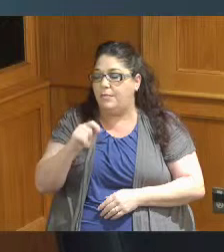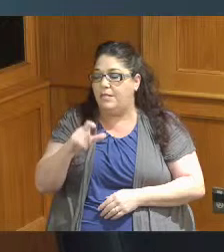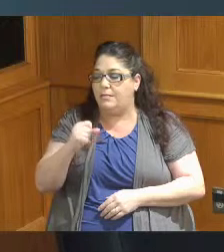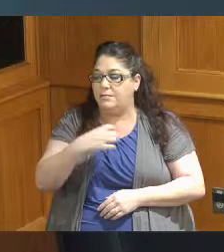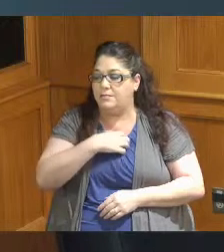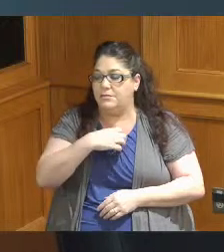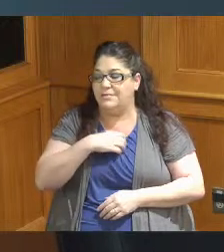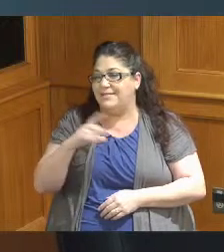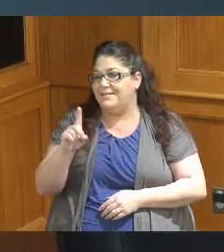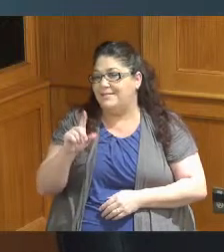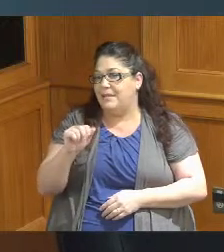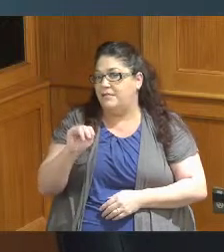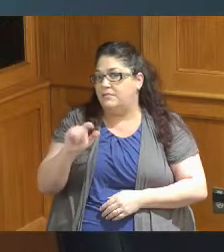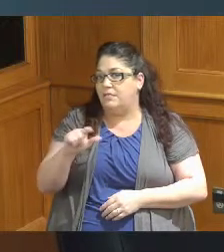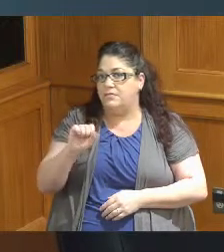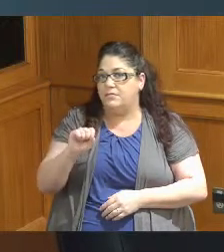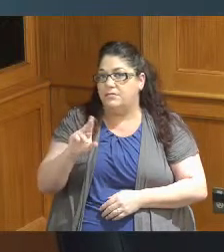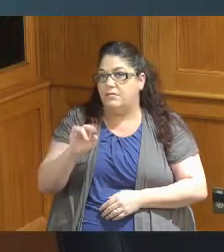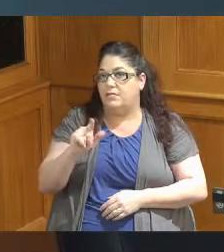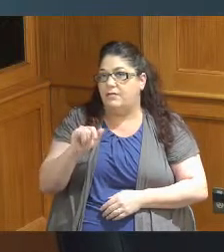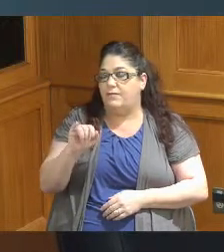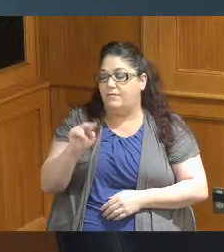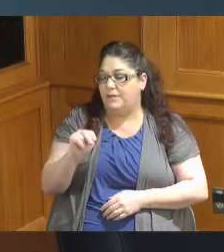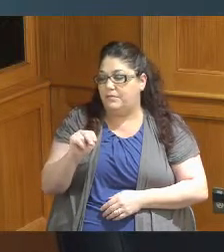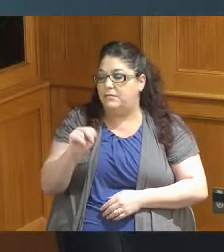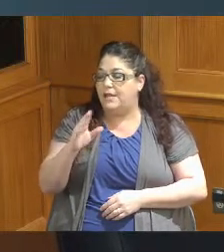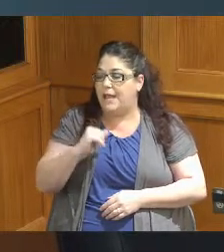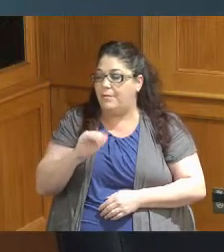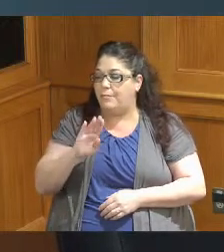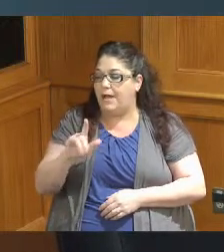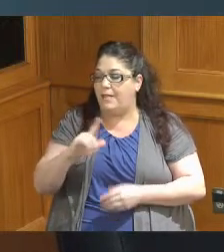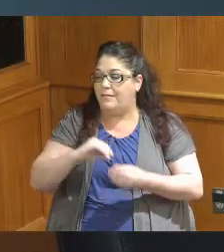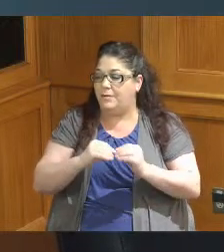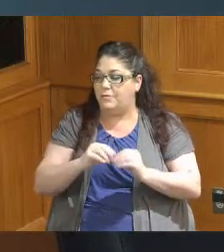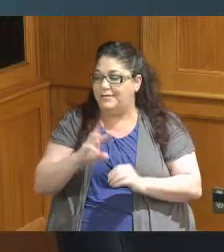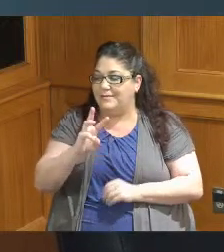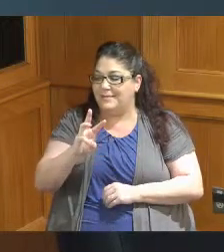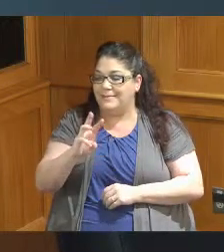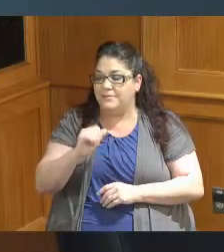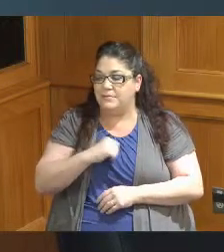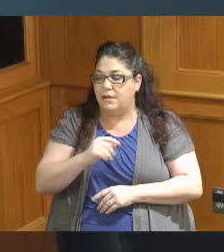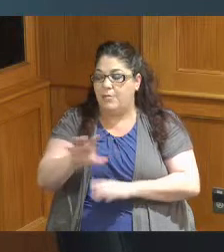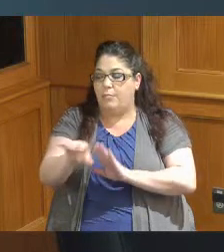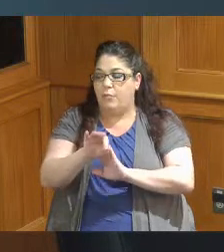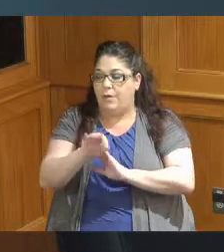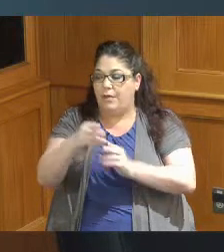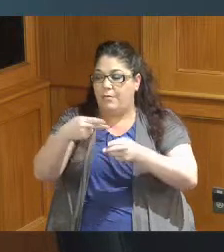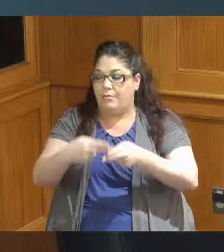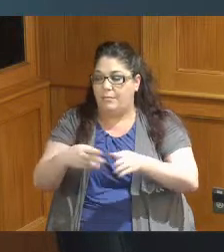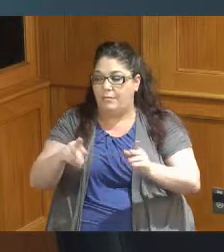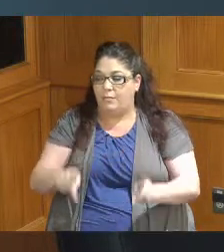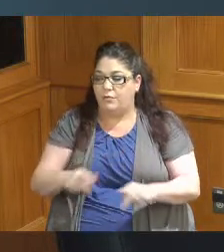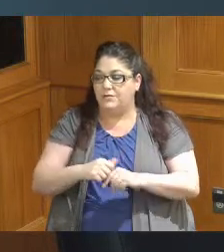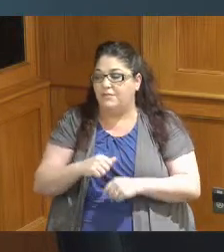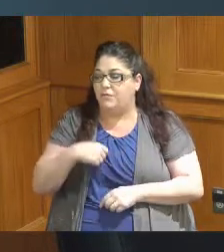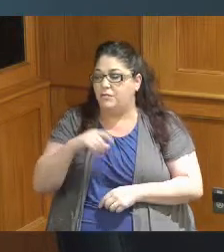Sullivan and by leave number six is a resolution appointing a member to the Board of zoning appeals